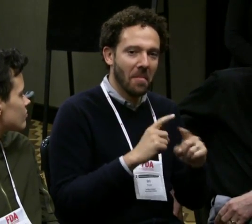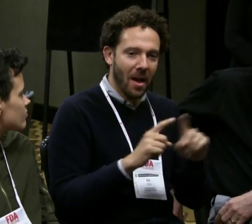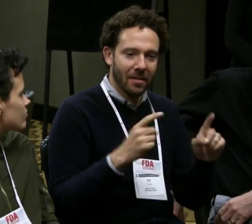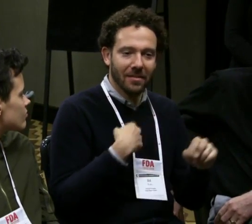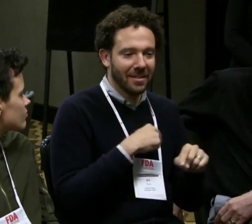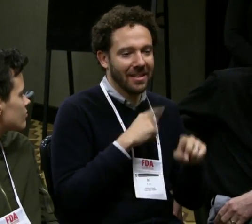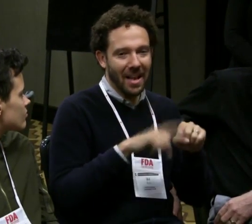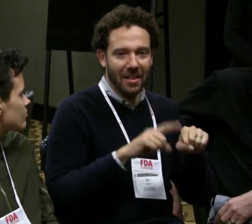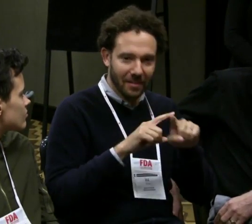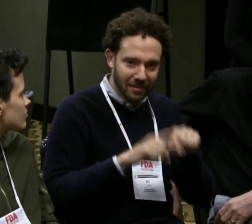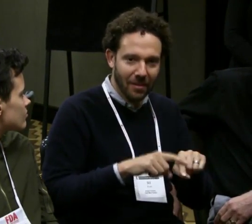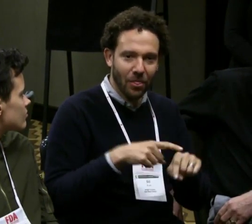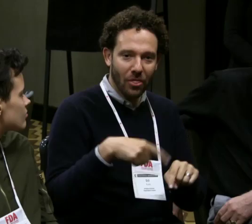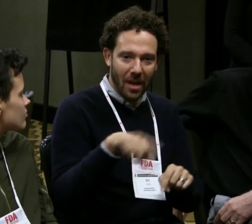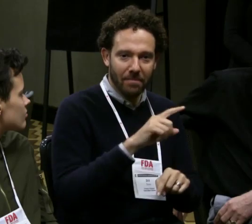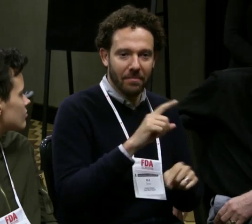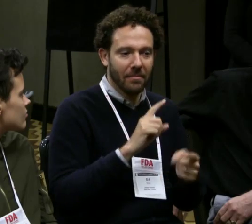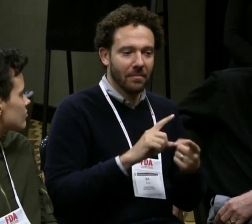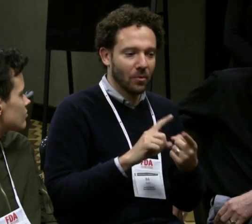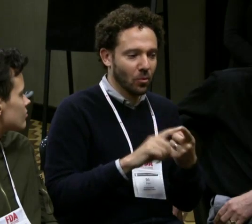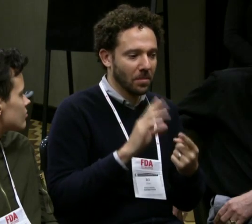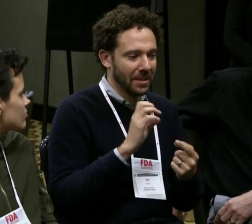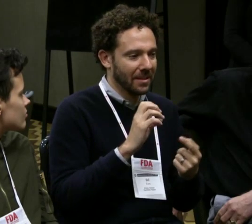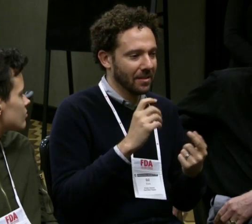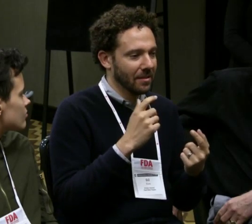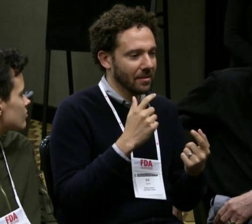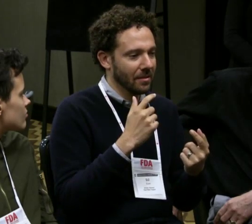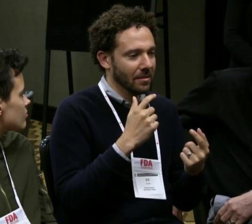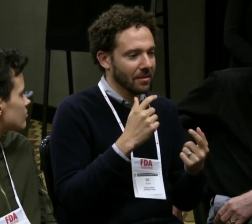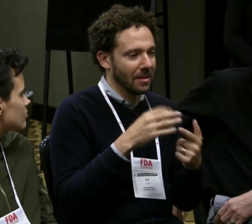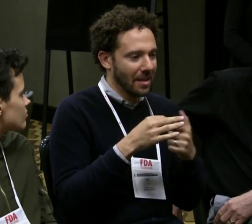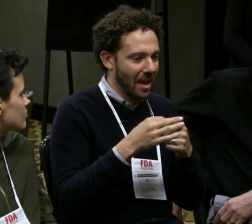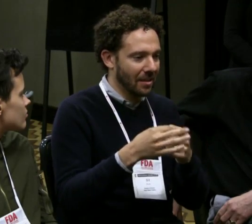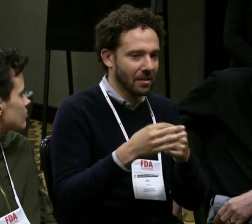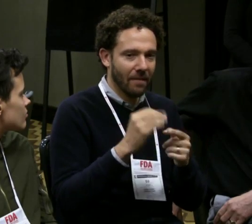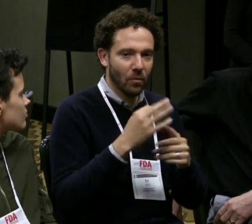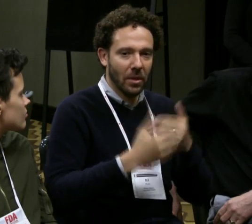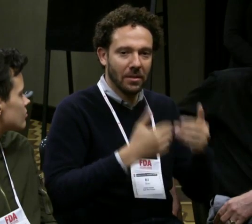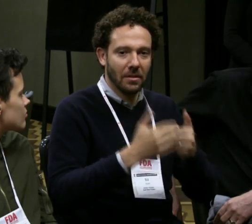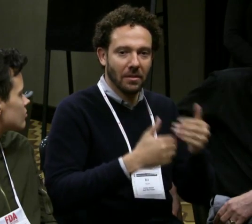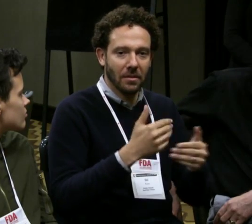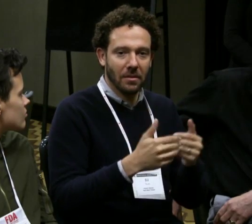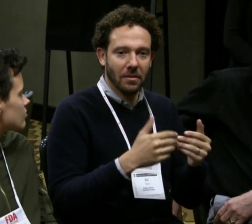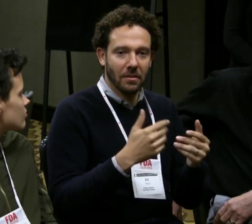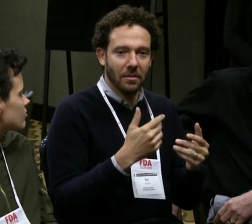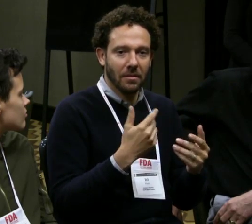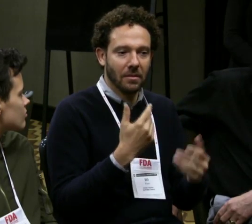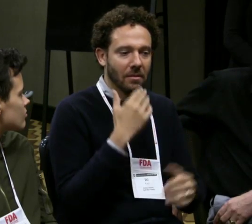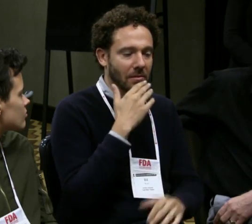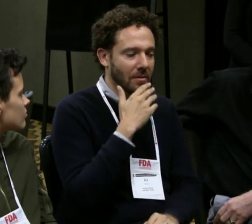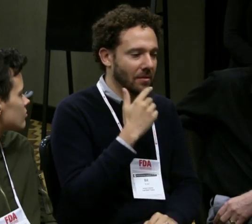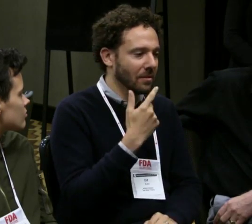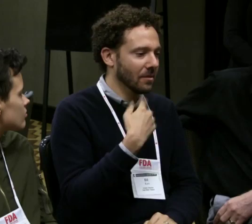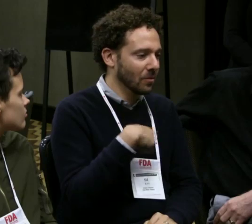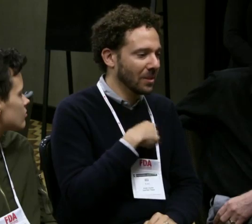Interpreters are our allies and our friends, but we can't rely on them wholly to be the leaders in the process.